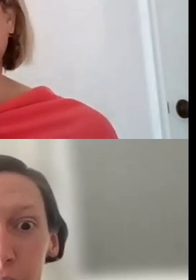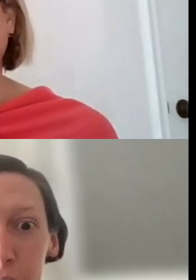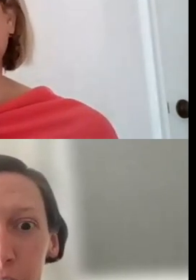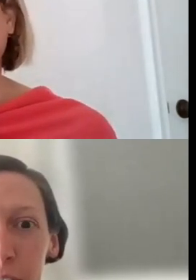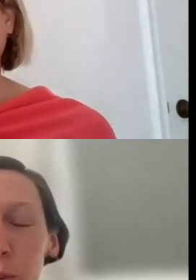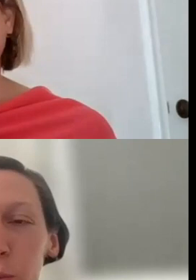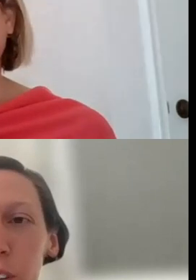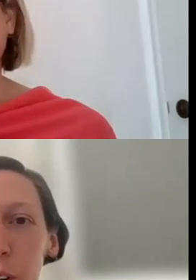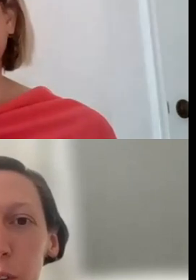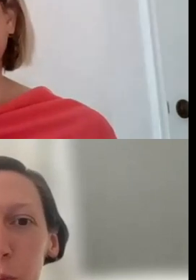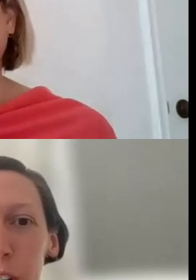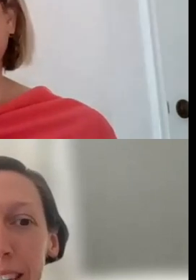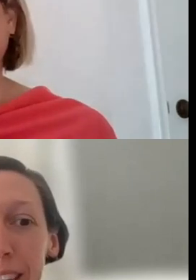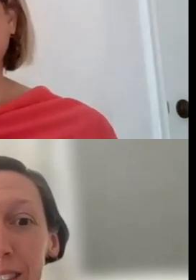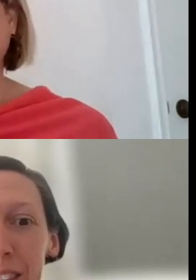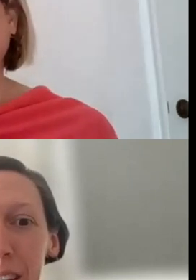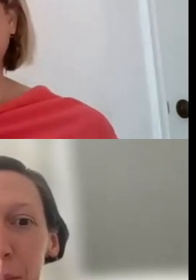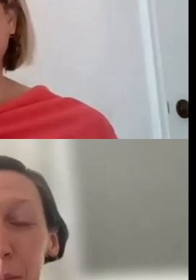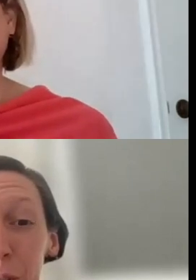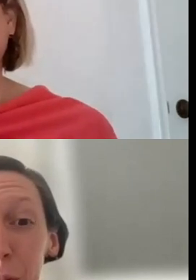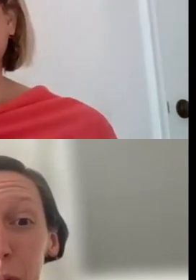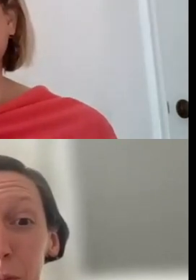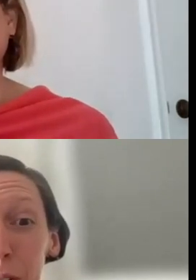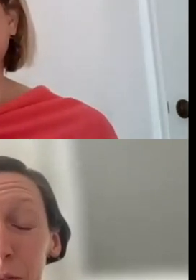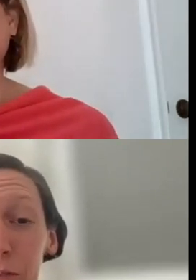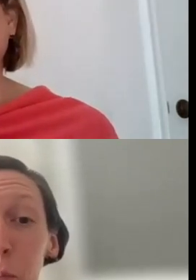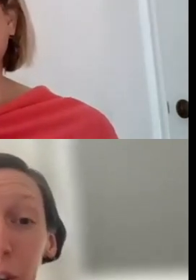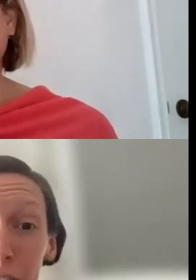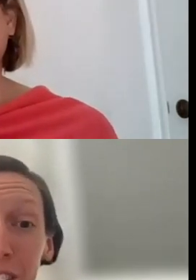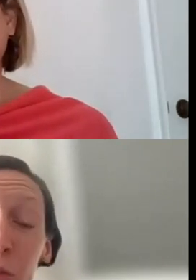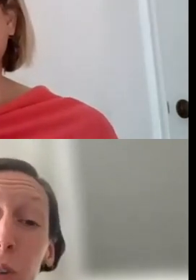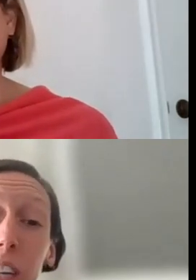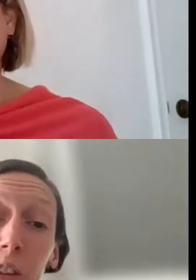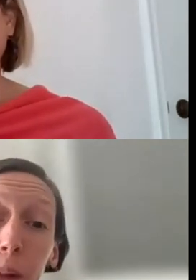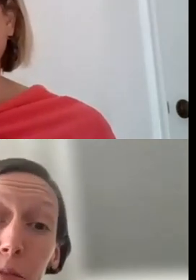HOWEVER, WE ALWAYS WARN AGAINST MULTIPLE PEOPLE FROM ONE ORGANIZATION WORKING IN THOSE PLATFORMS